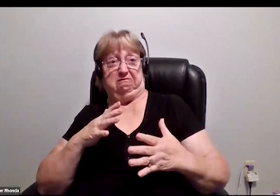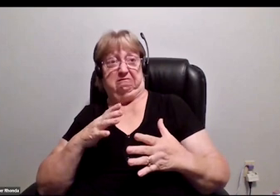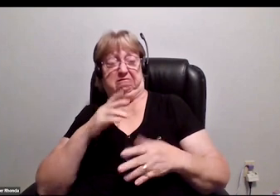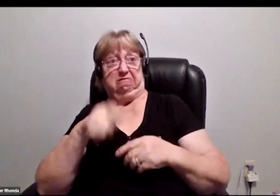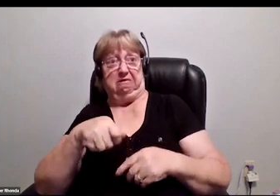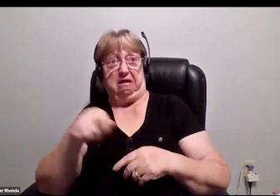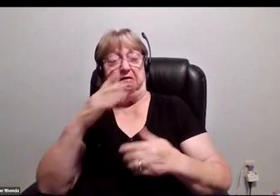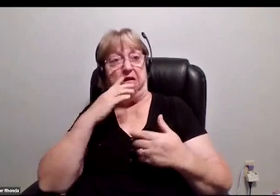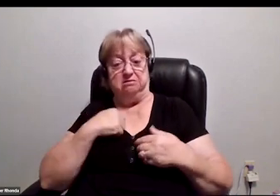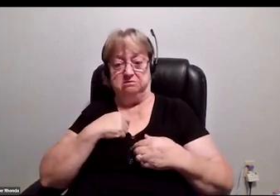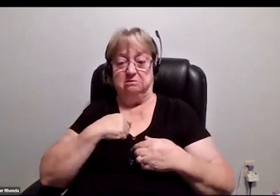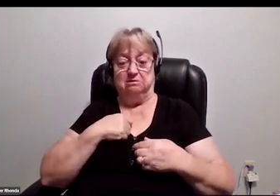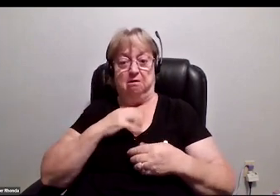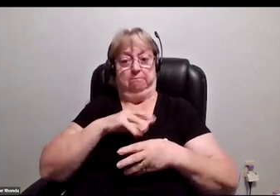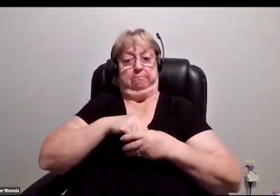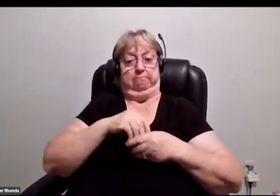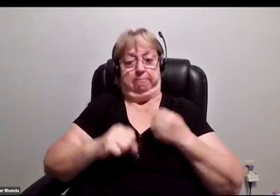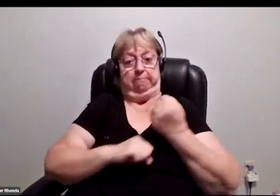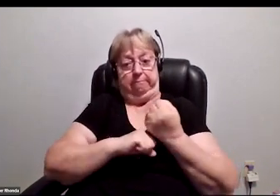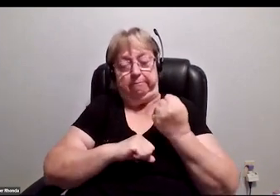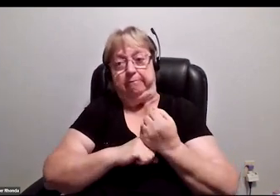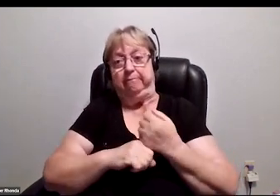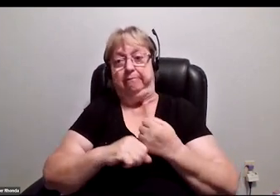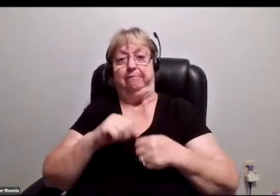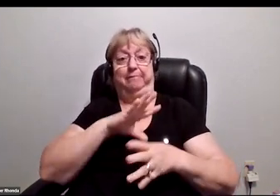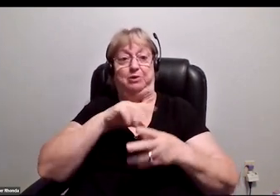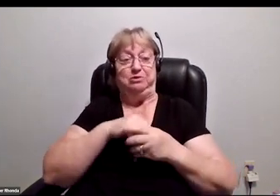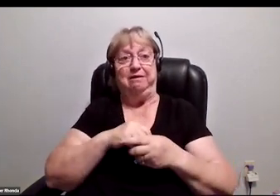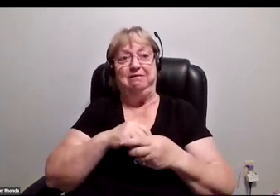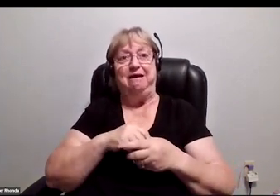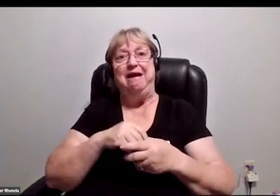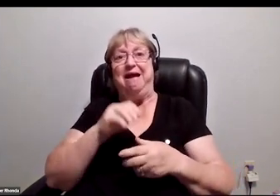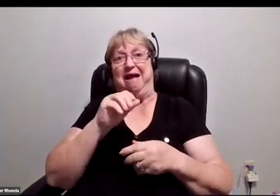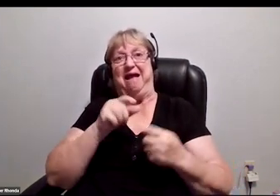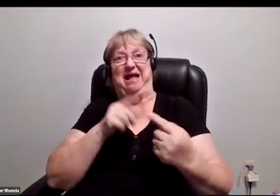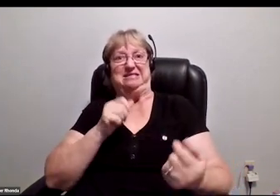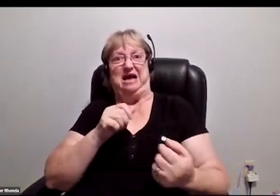It's got the built-in advocacy, it's got the built-in anti-erasure to it.